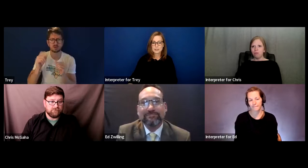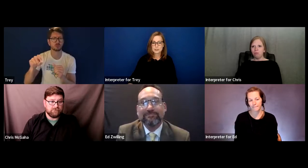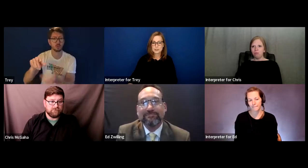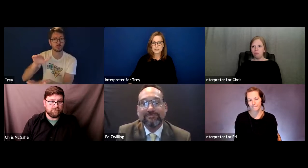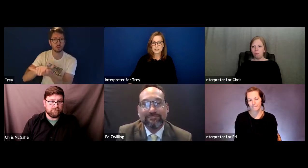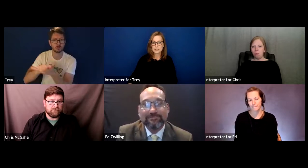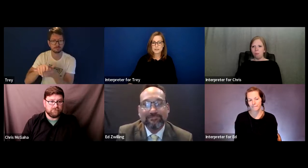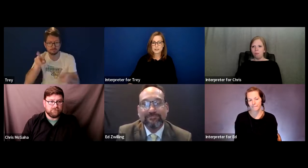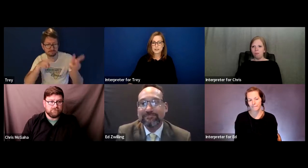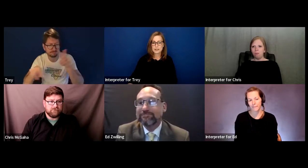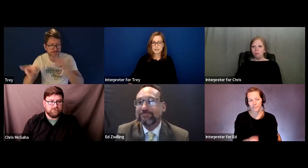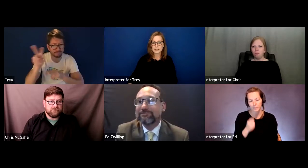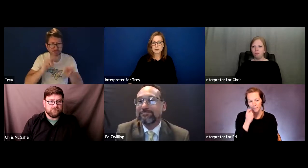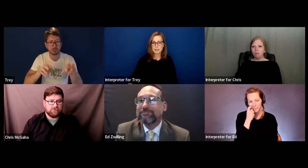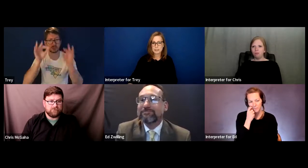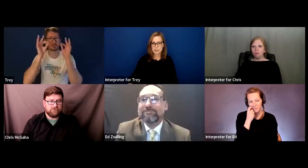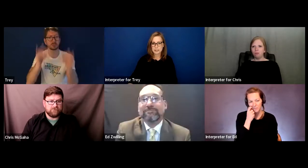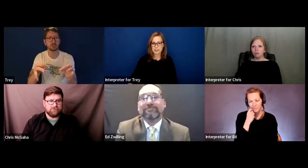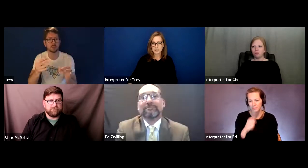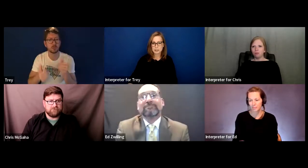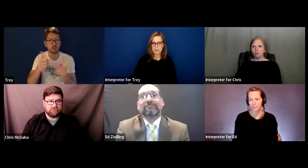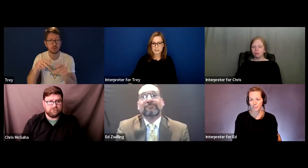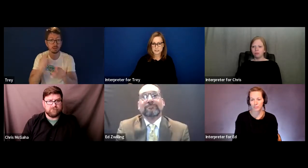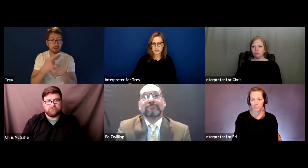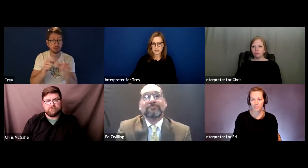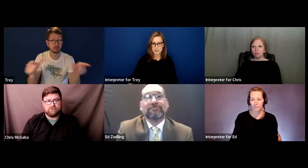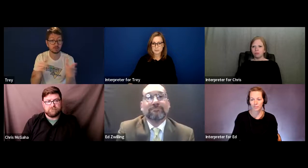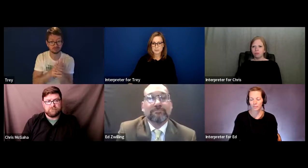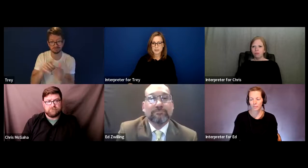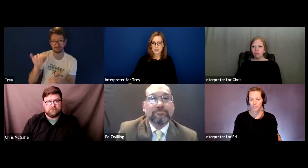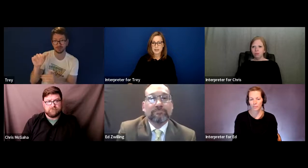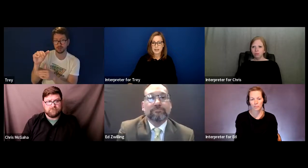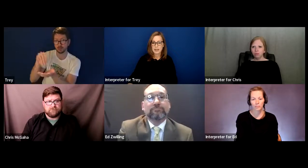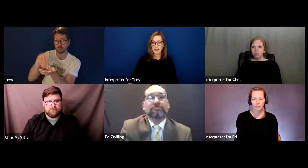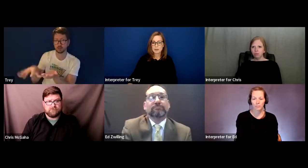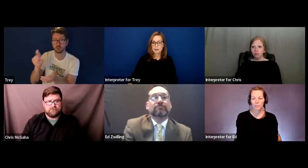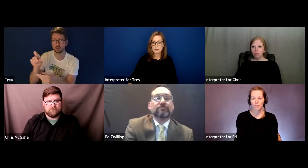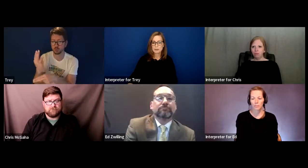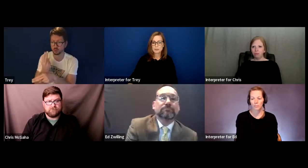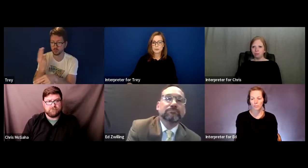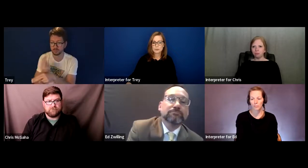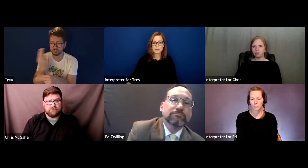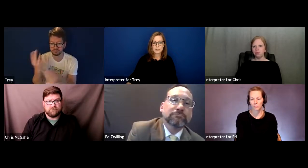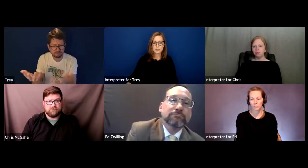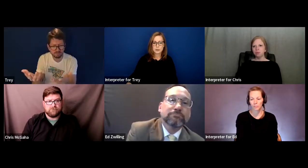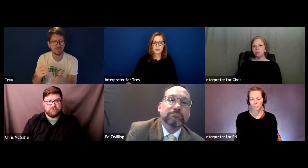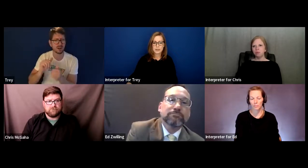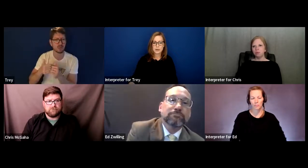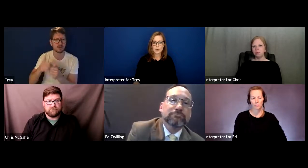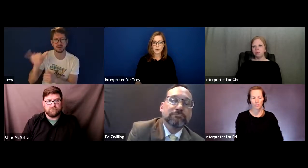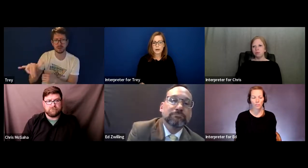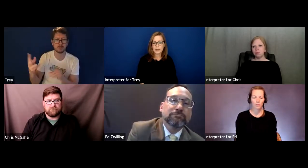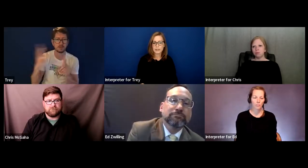In terms of language and language assessment, how should schools be determining what is